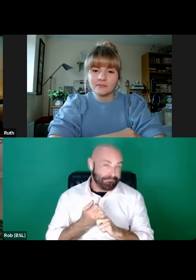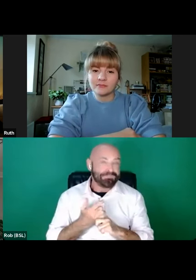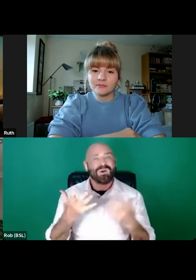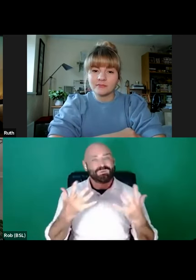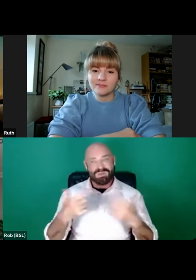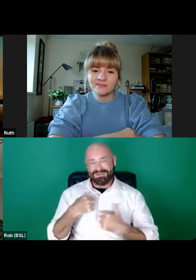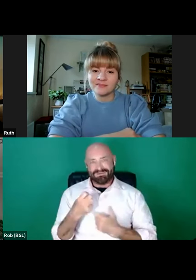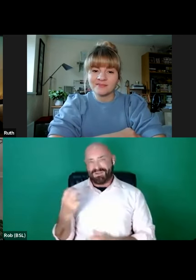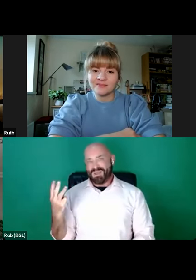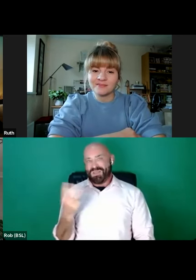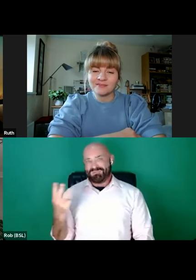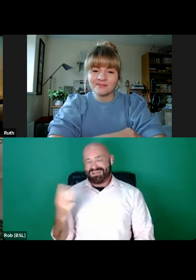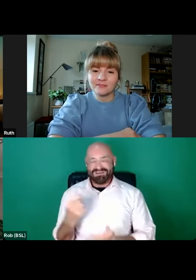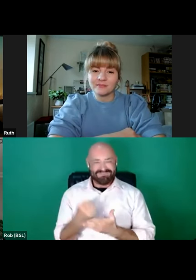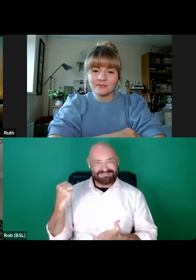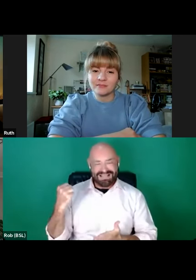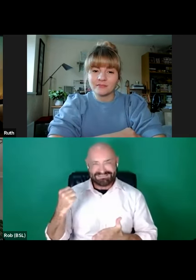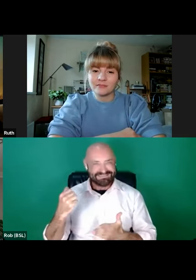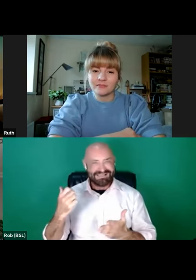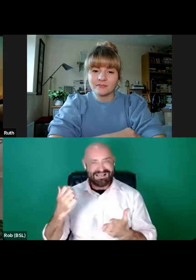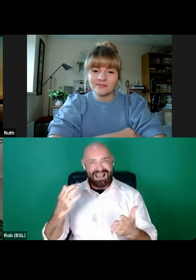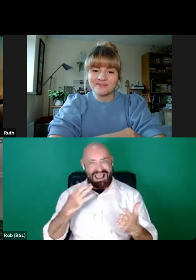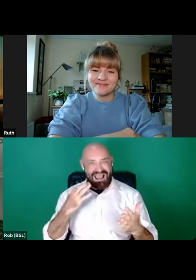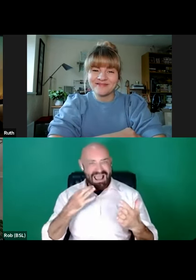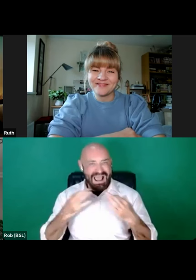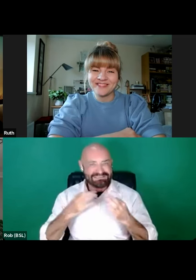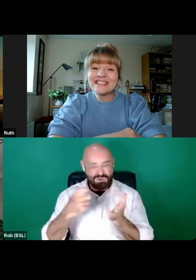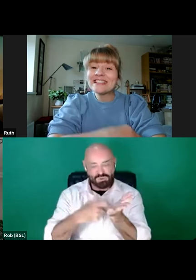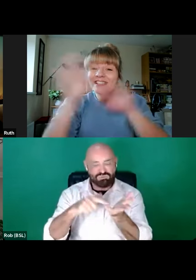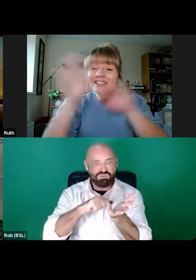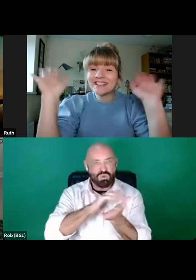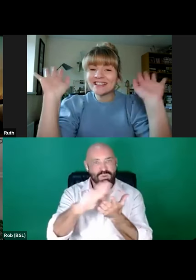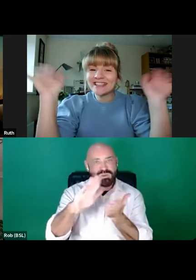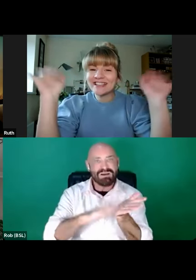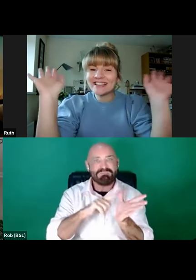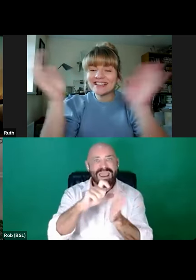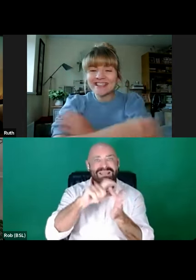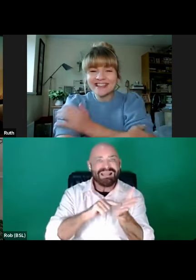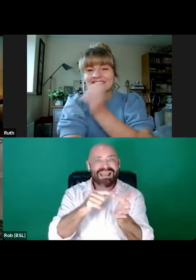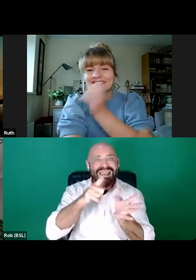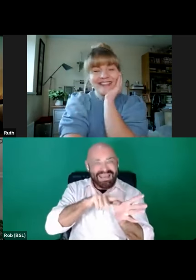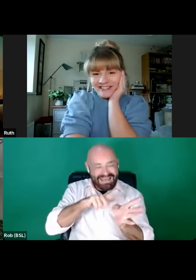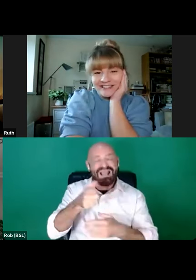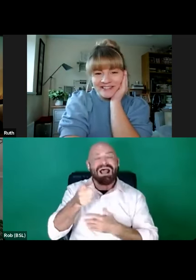fantastic actor Ruth Madeley,